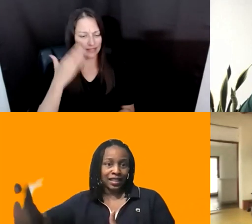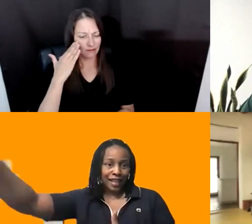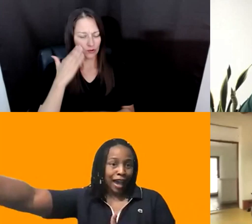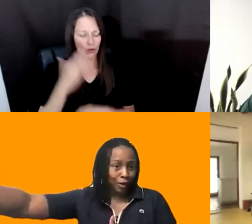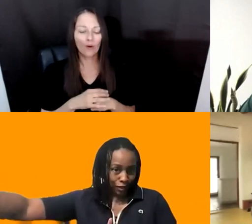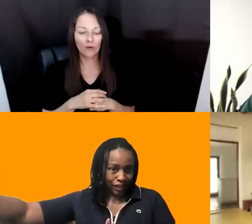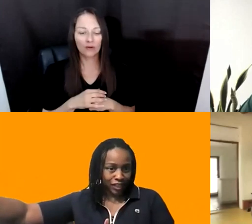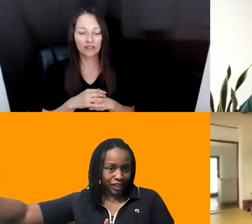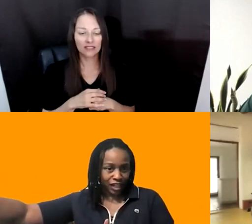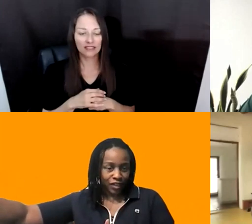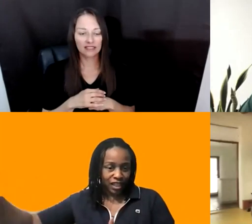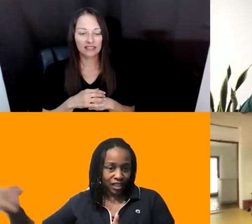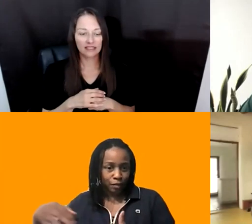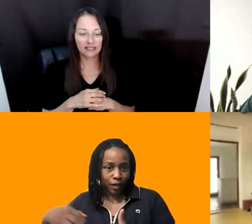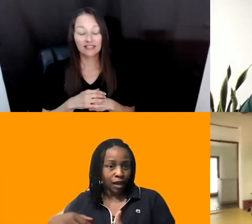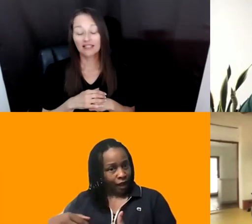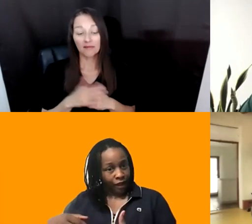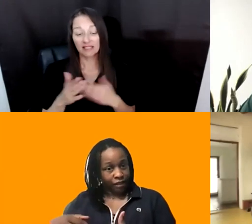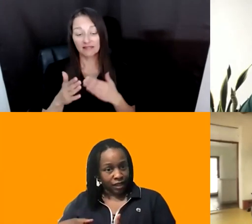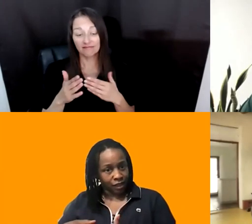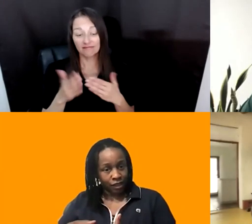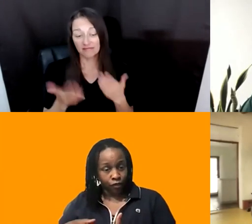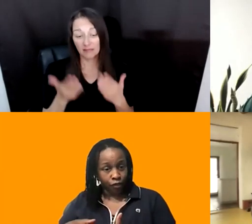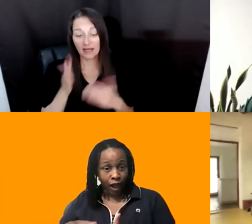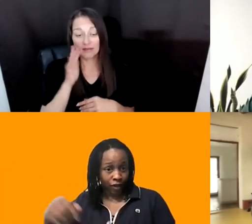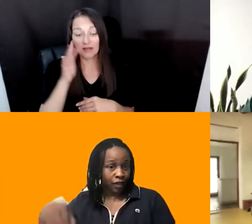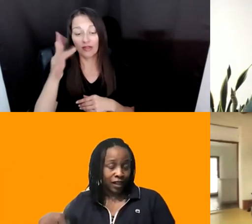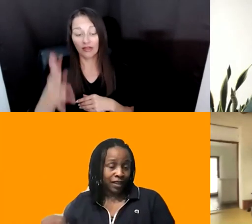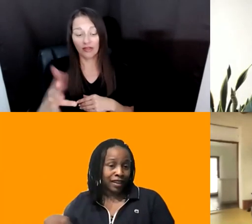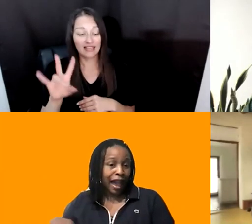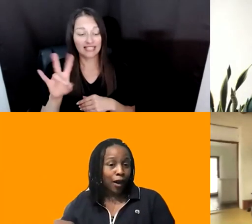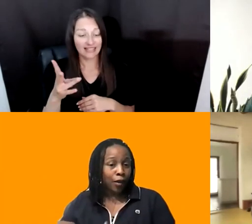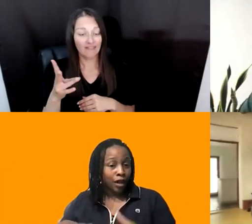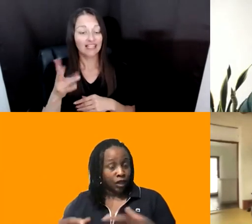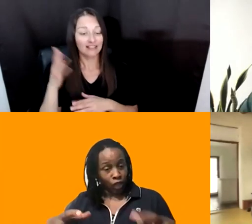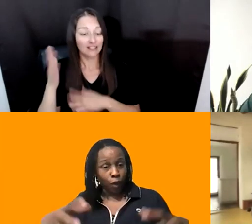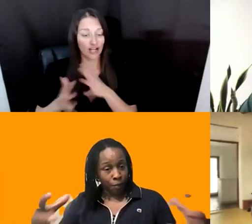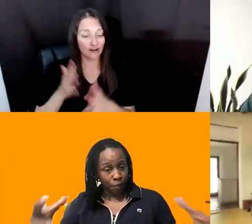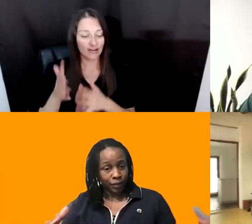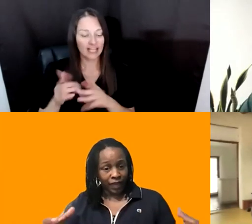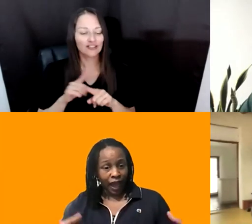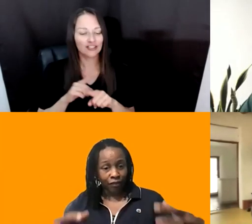OUT SEVEN GENERATIONS BUT I THINK IT'S KIND OF RARE EVEN IN THE NOW. SO I WANT PEOPLE TO HAVE TO